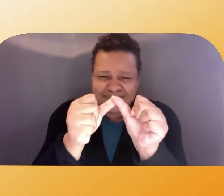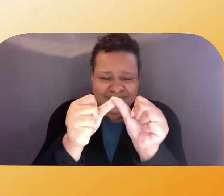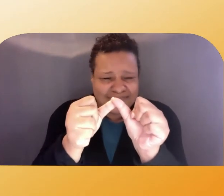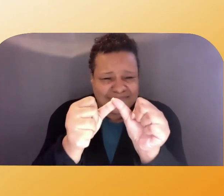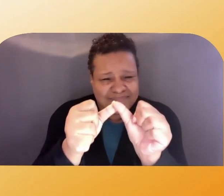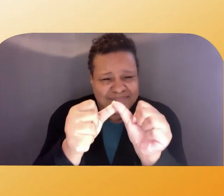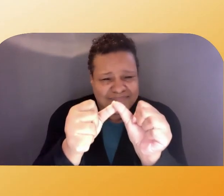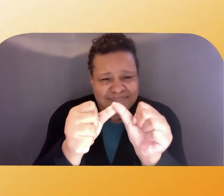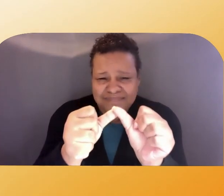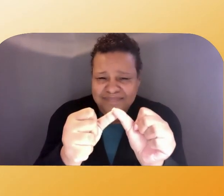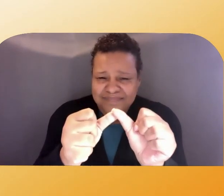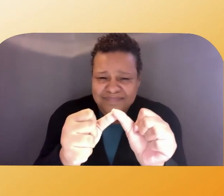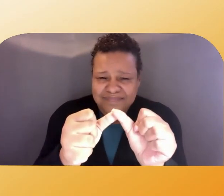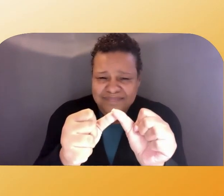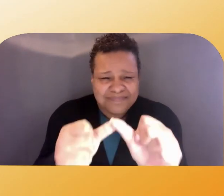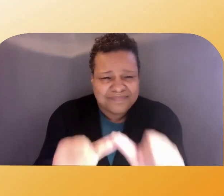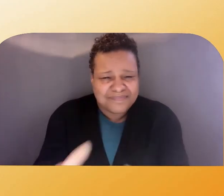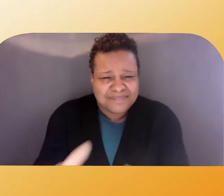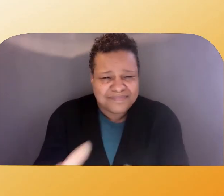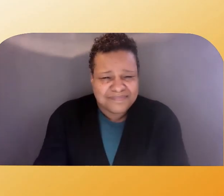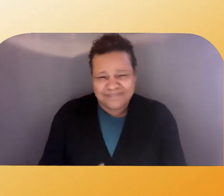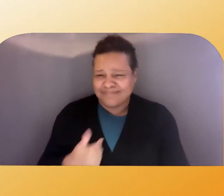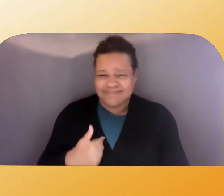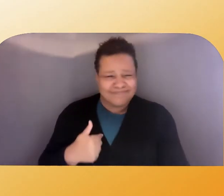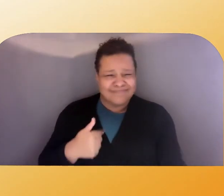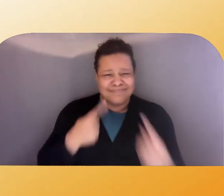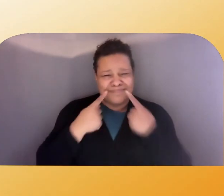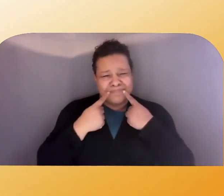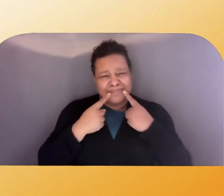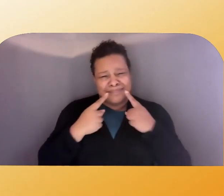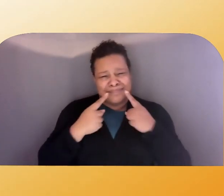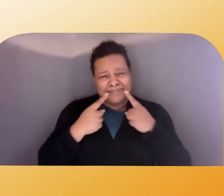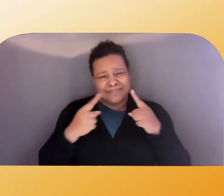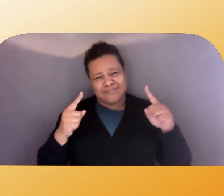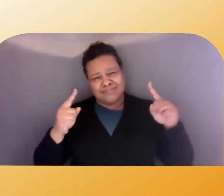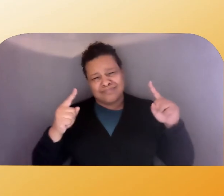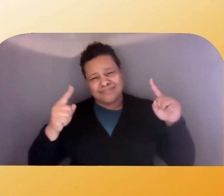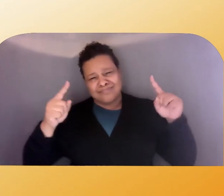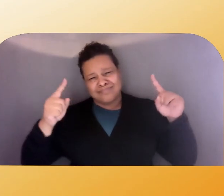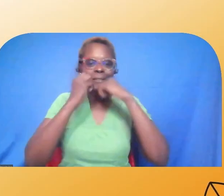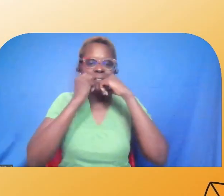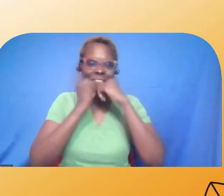Your work is enough. You are needed. You are here.